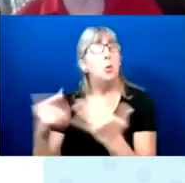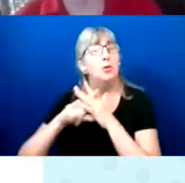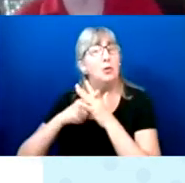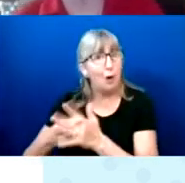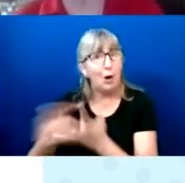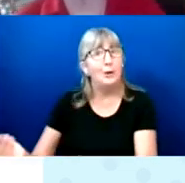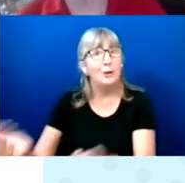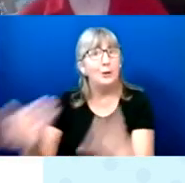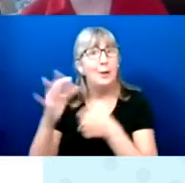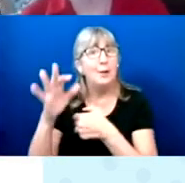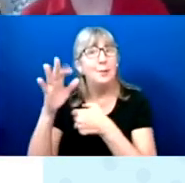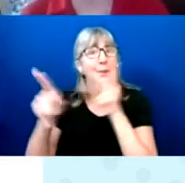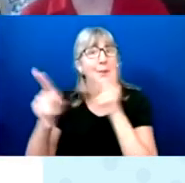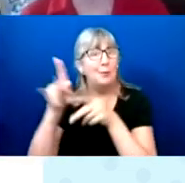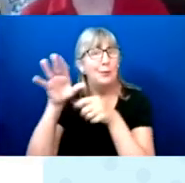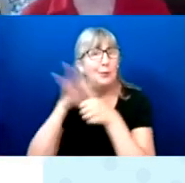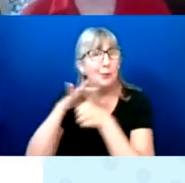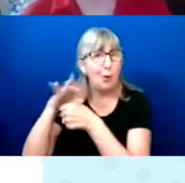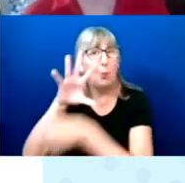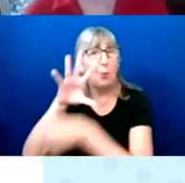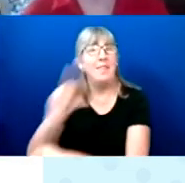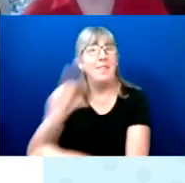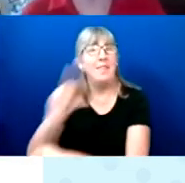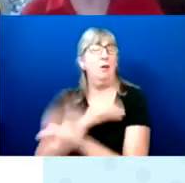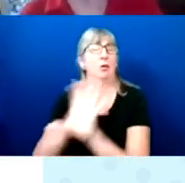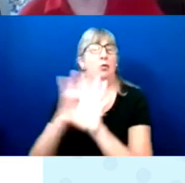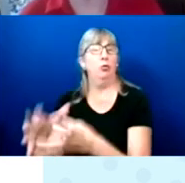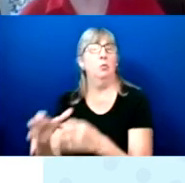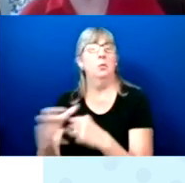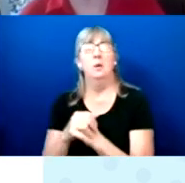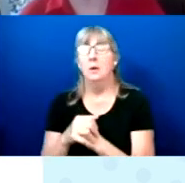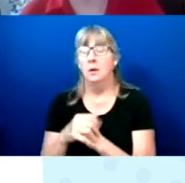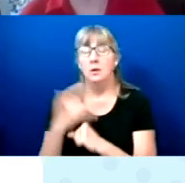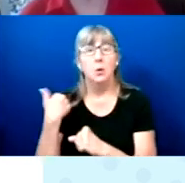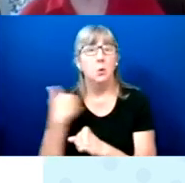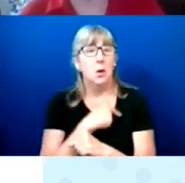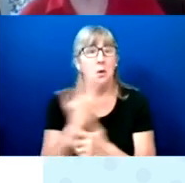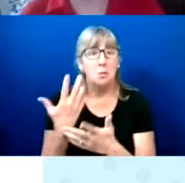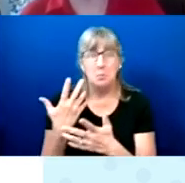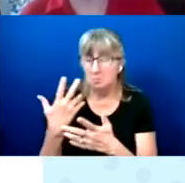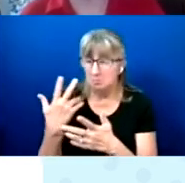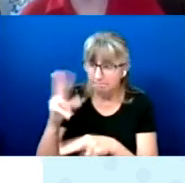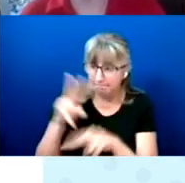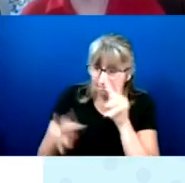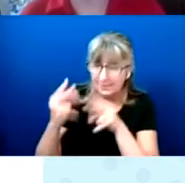We're looking at ways that we have been successful or at reaching these voters.